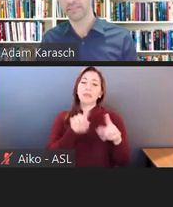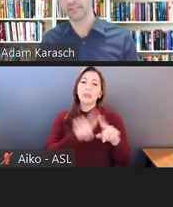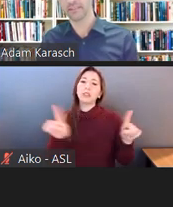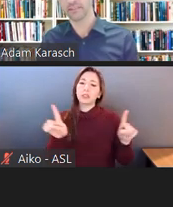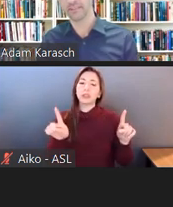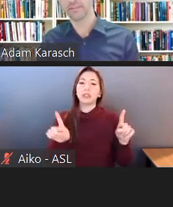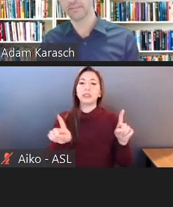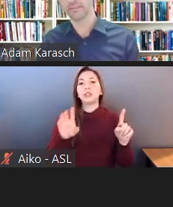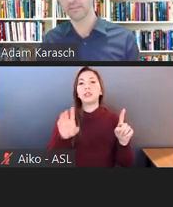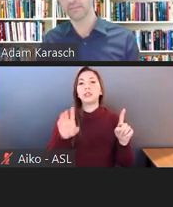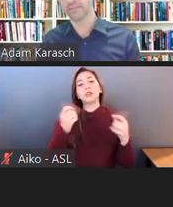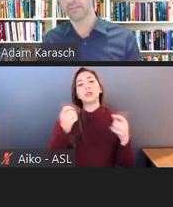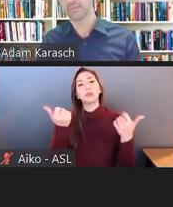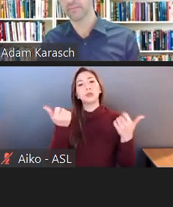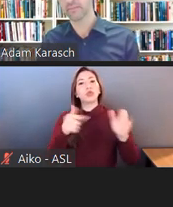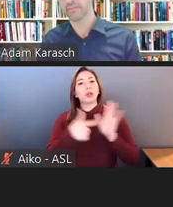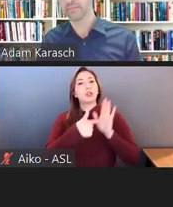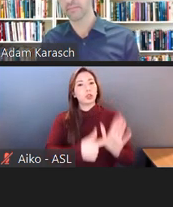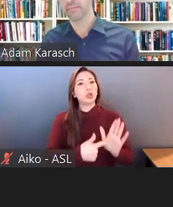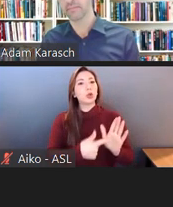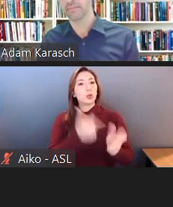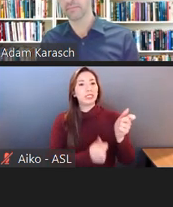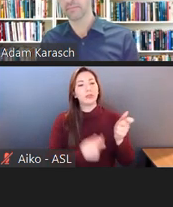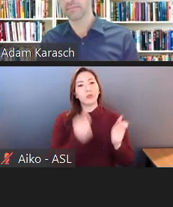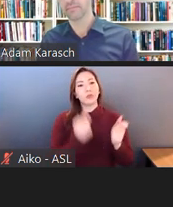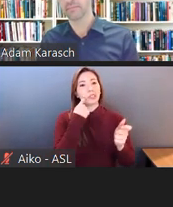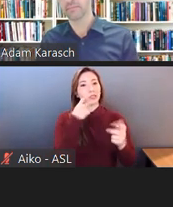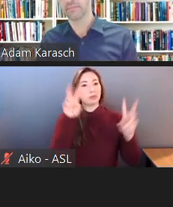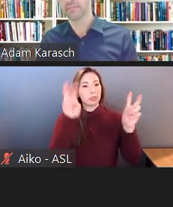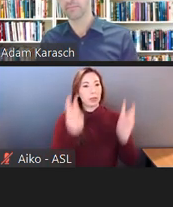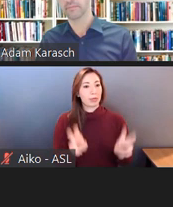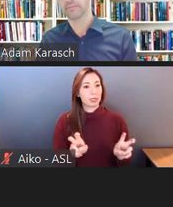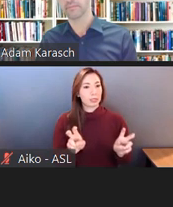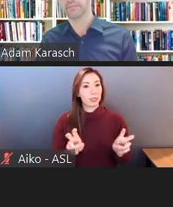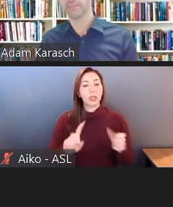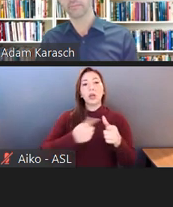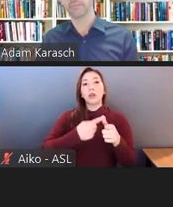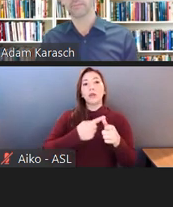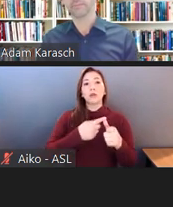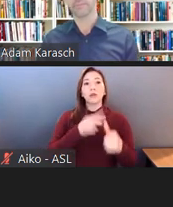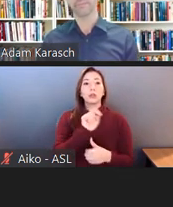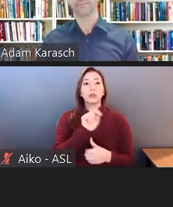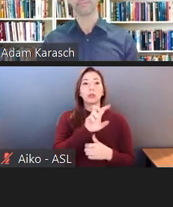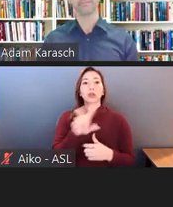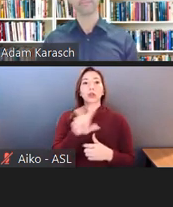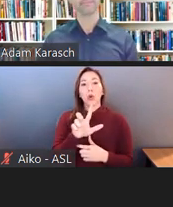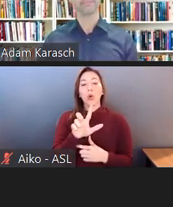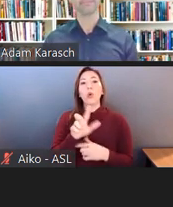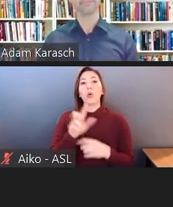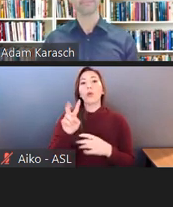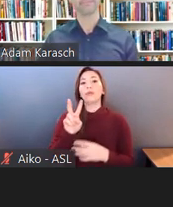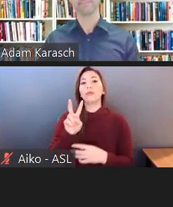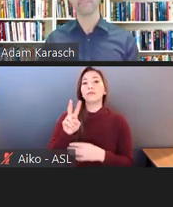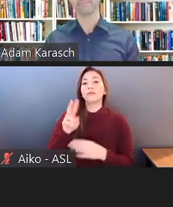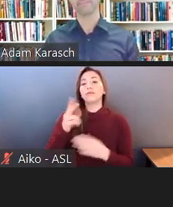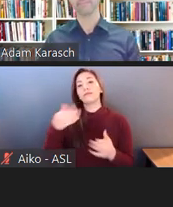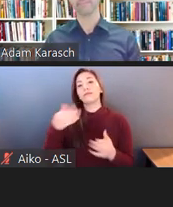some of these points. The first one is Noll-- Noll versus IBM.